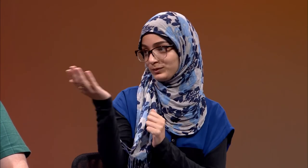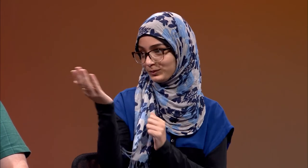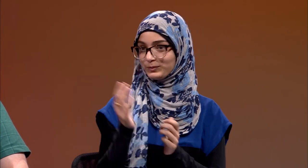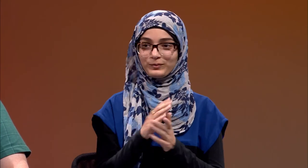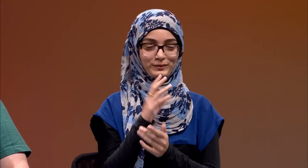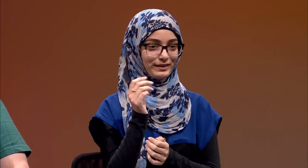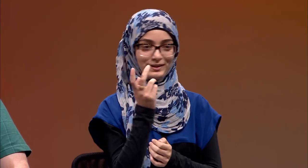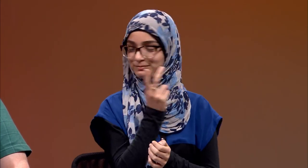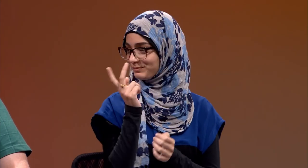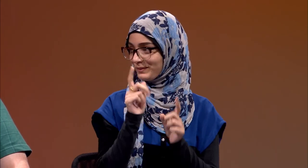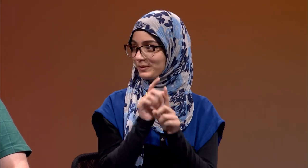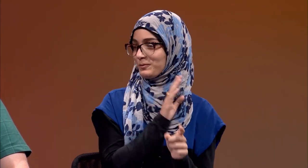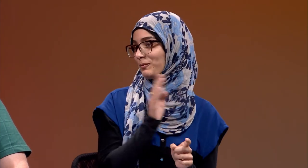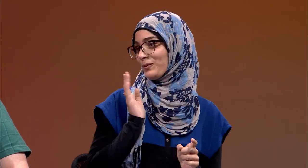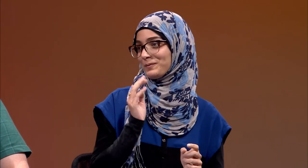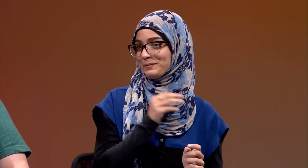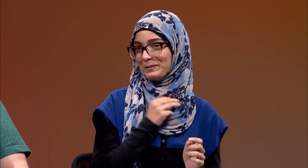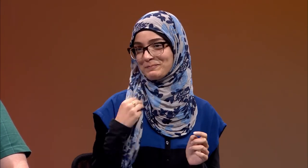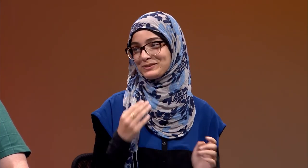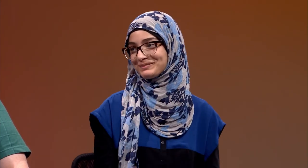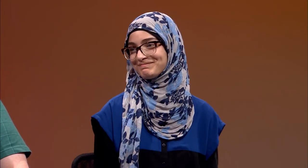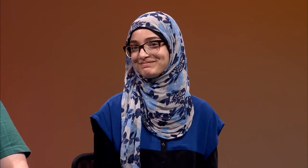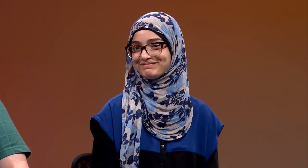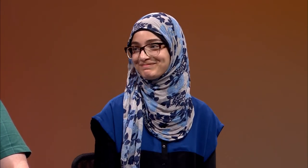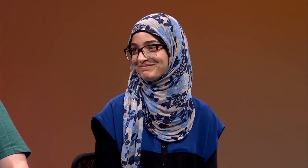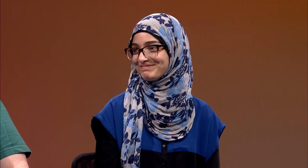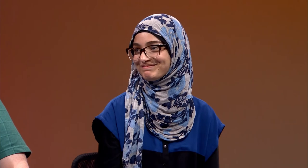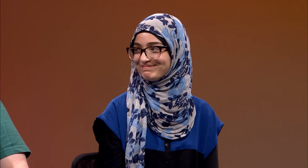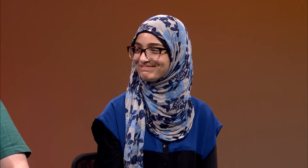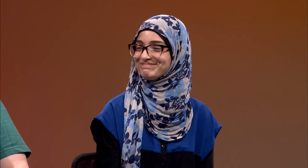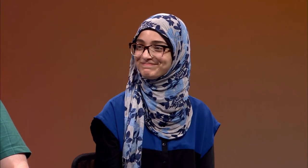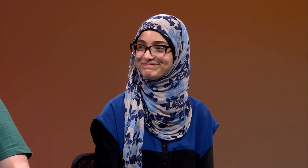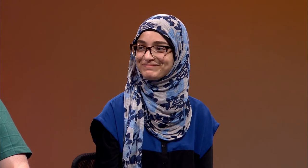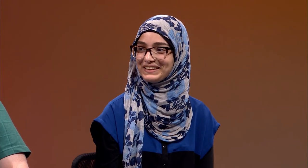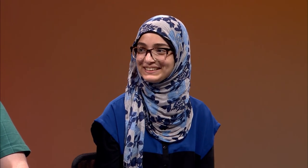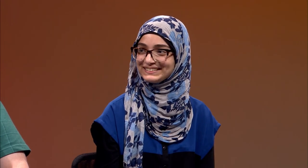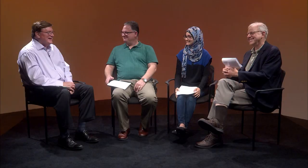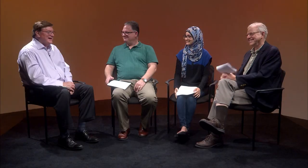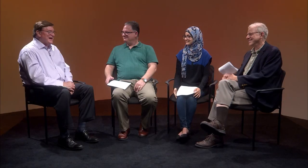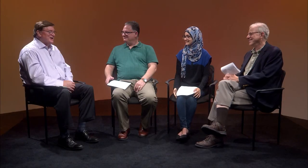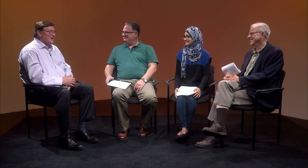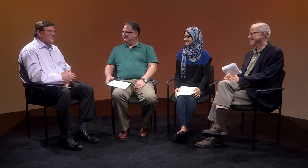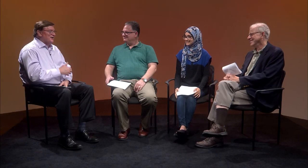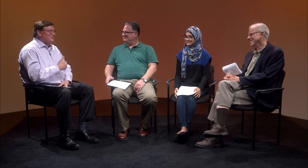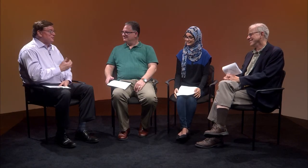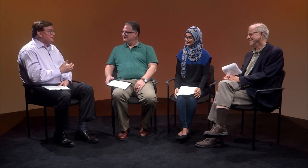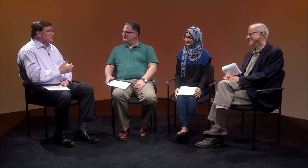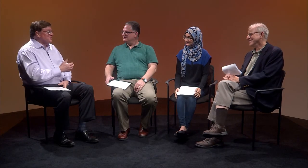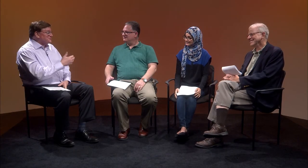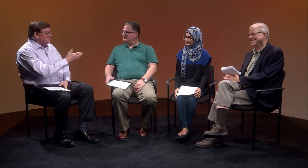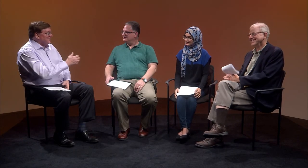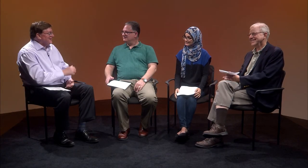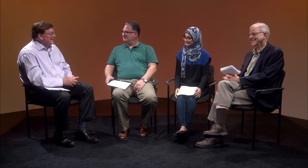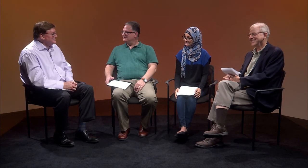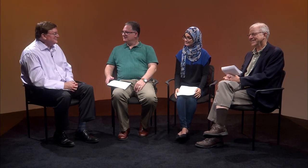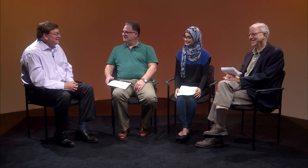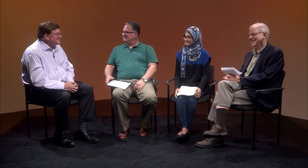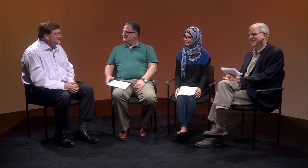which I really enjoyed. It's been a good experience working with you, Bob, and the both of you. Full disclosure: Andaleeb is